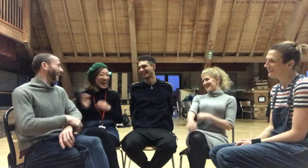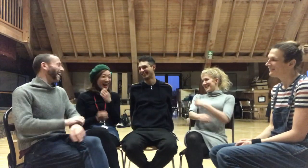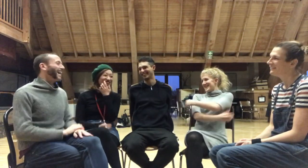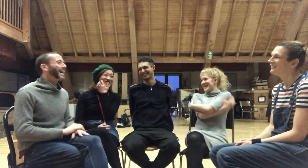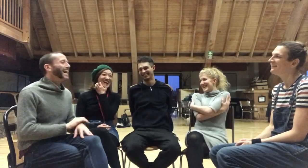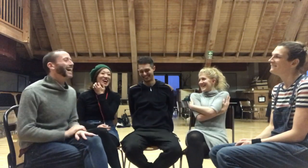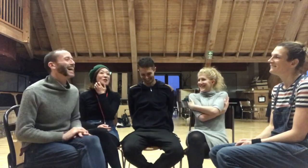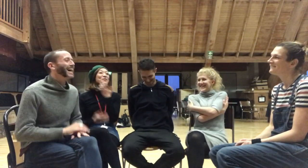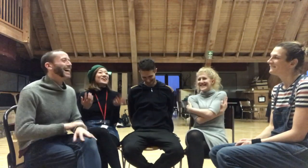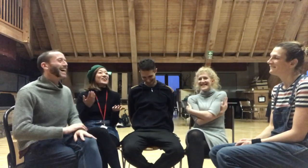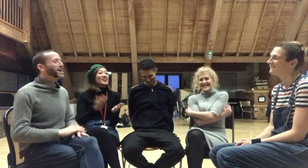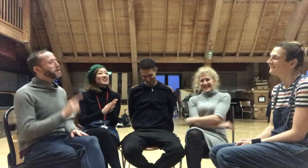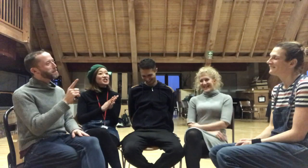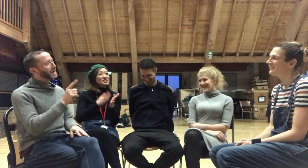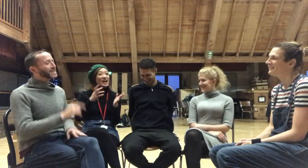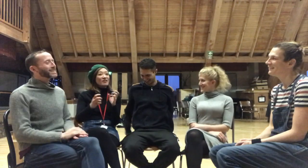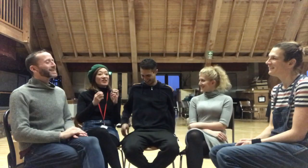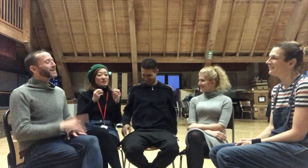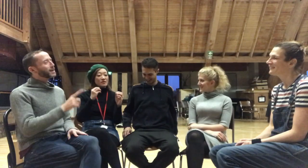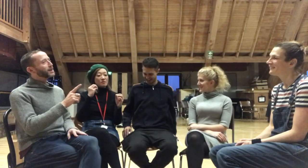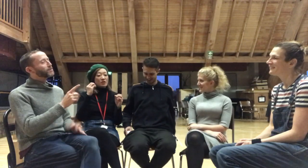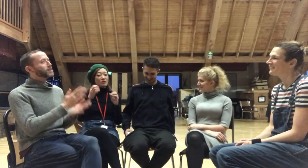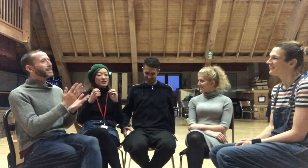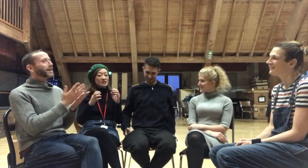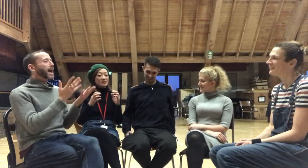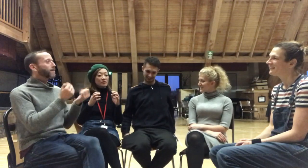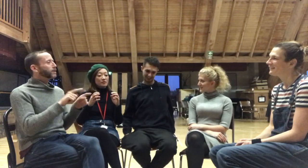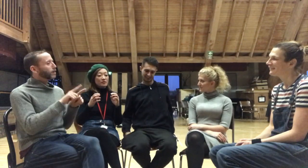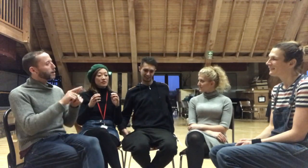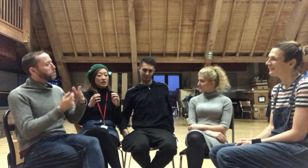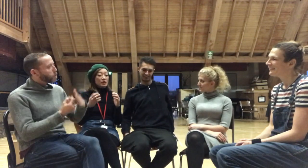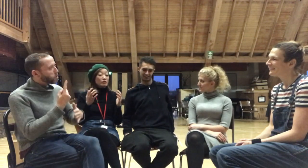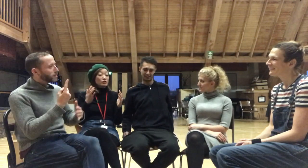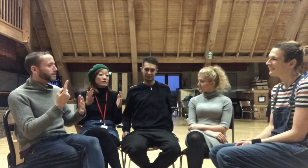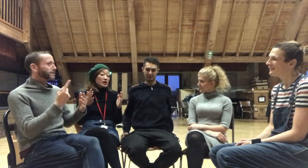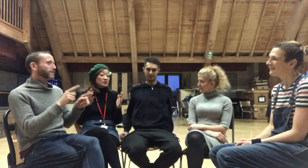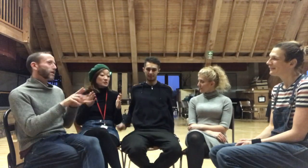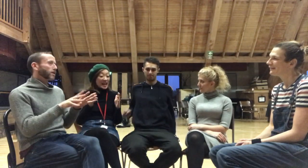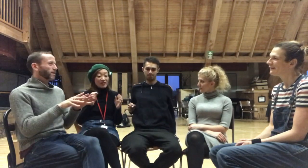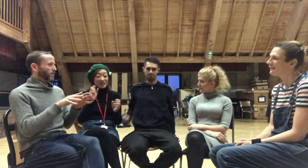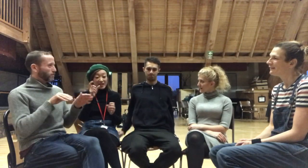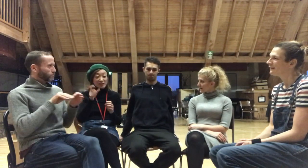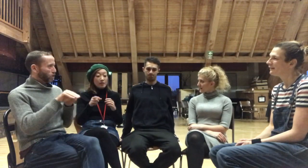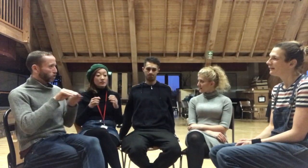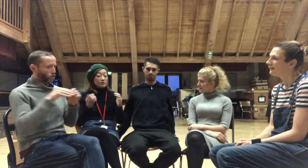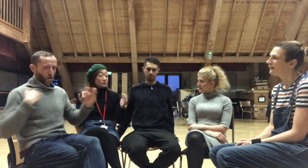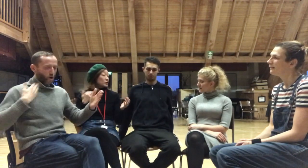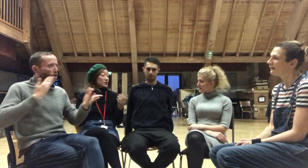But like, just having moments of it during rehearsals; having that time